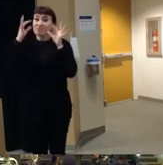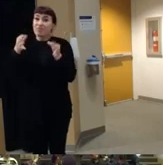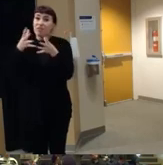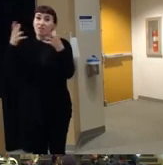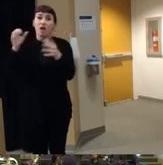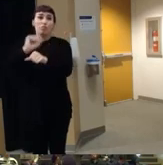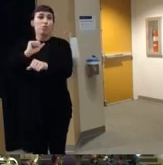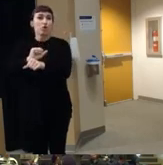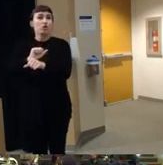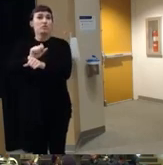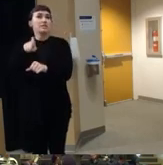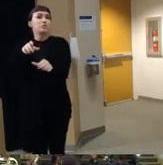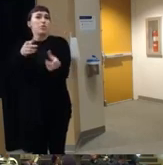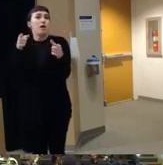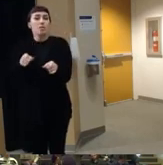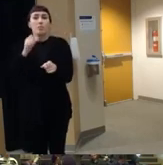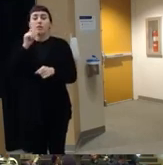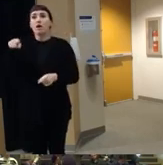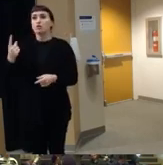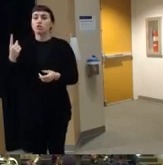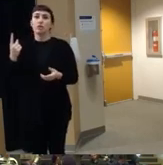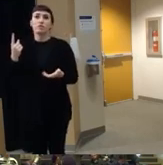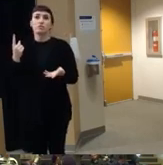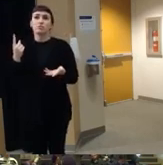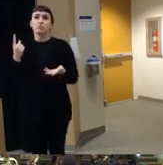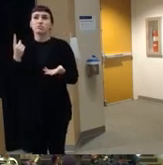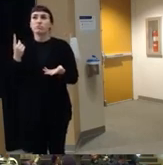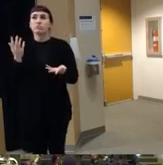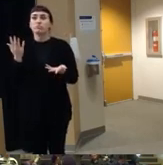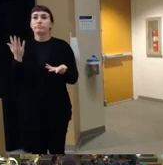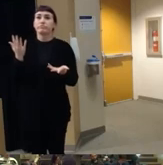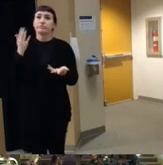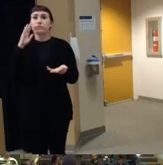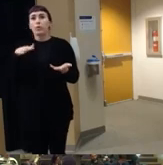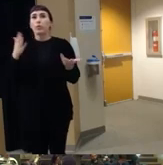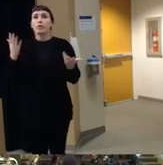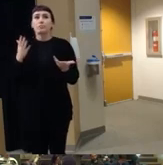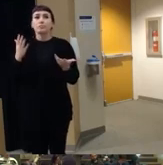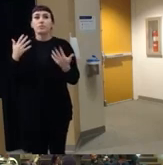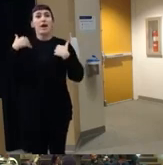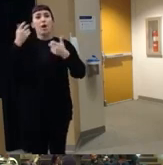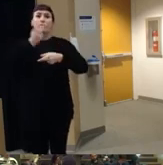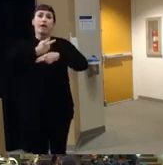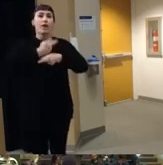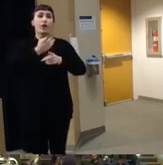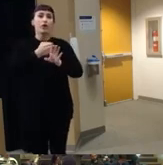be done and and it's not just on the um on the you know healthc care side of things you know